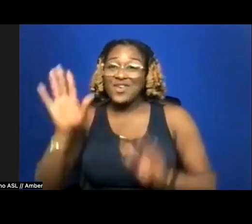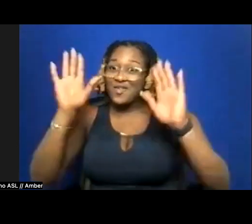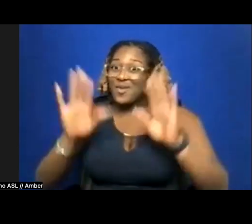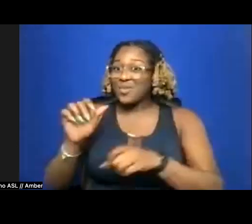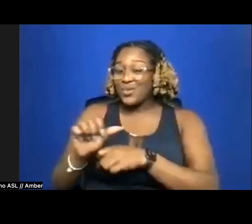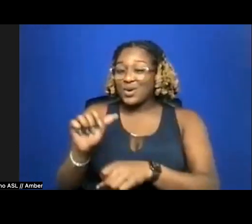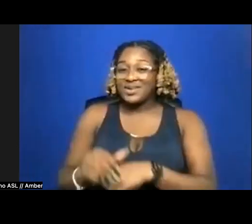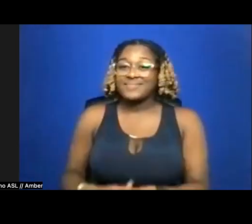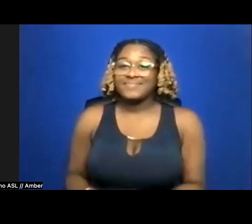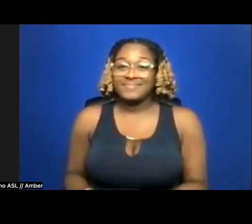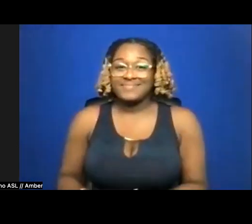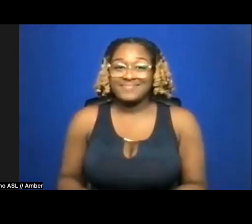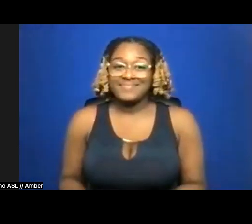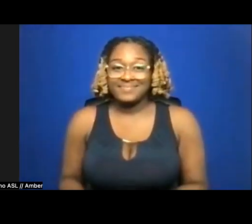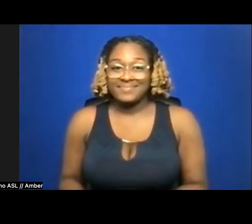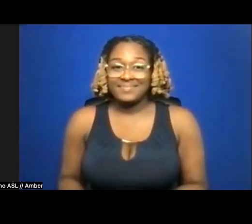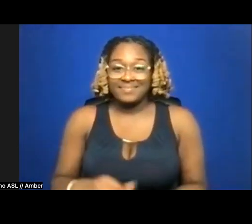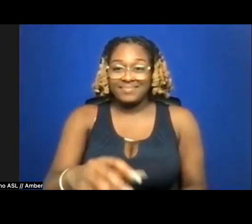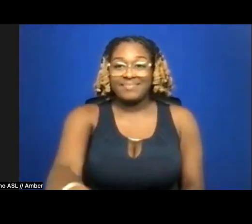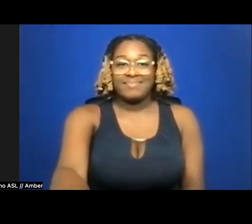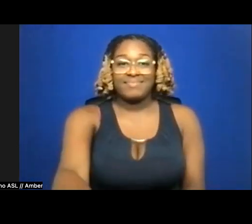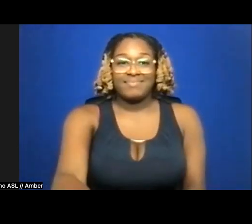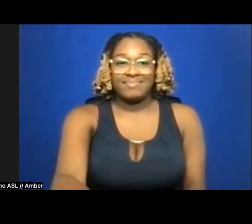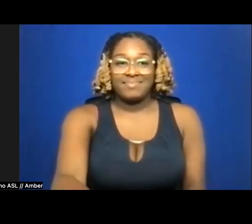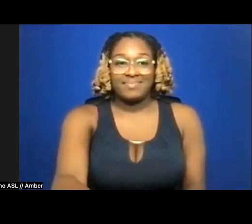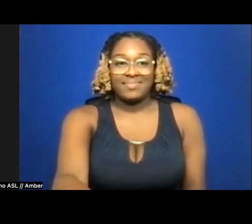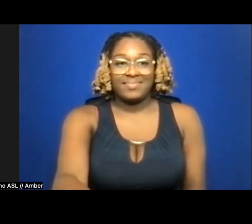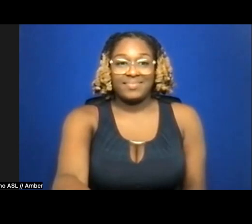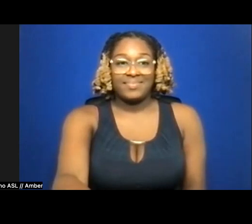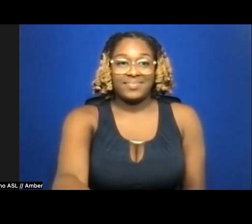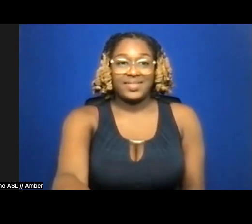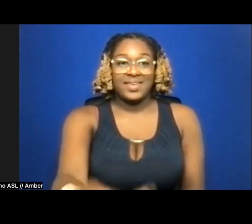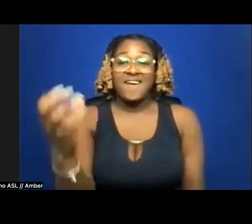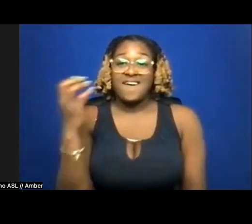This is fat girl climaxes while working out at the gym